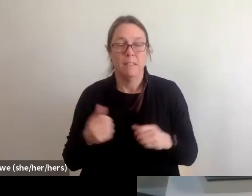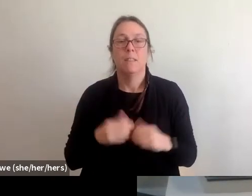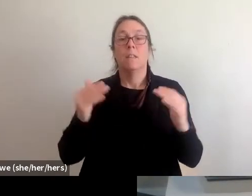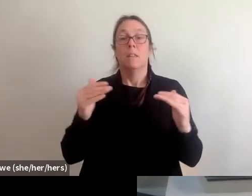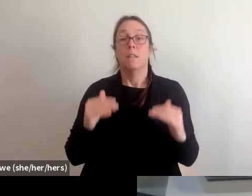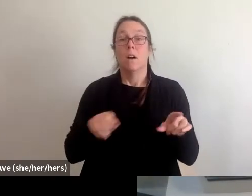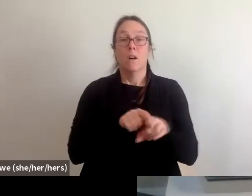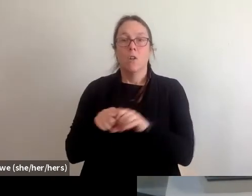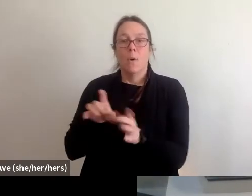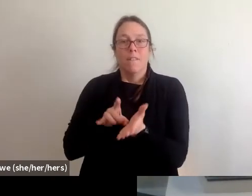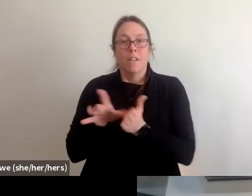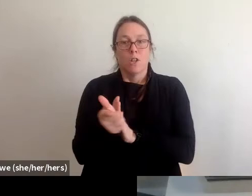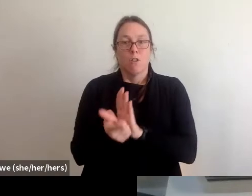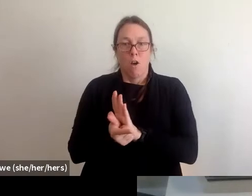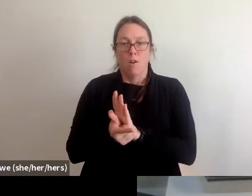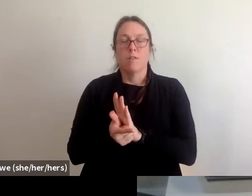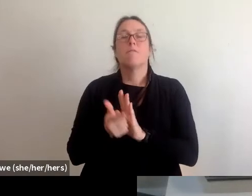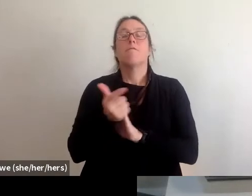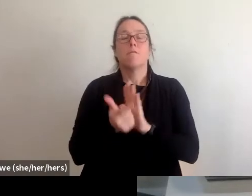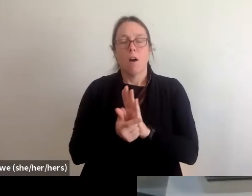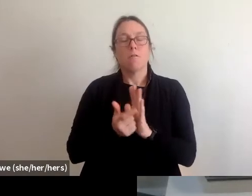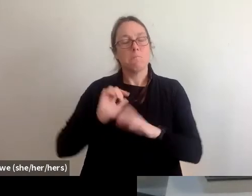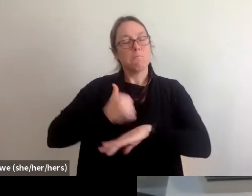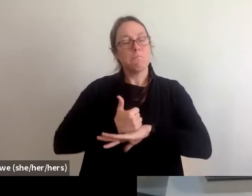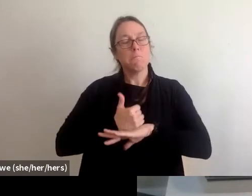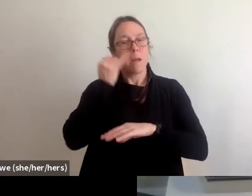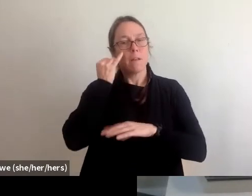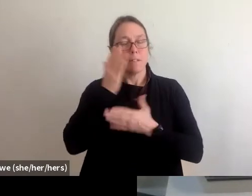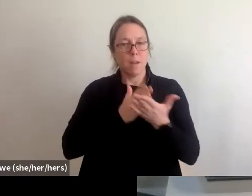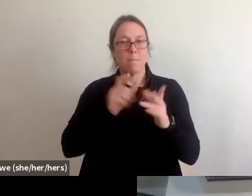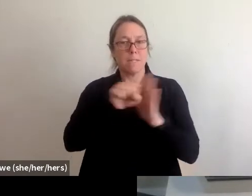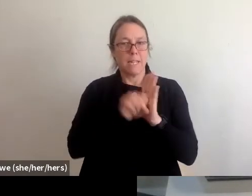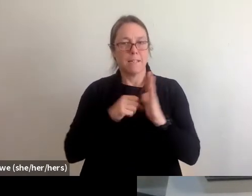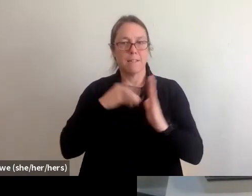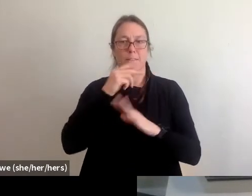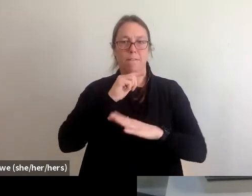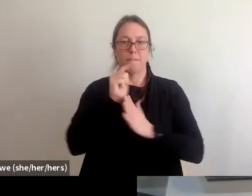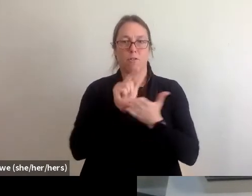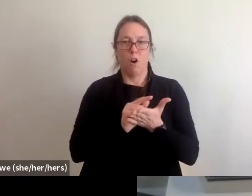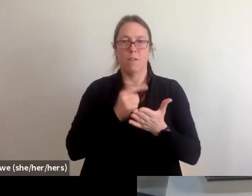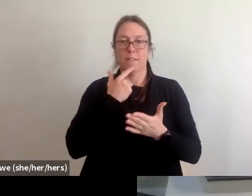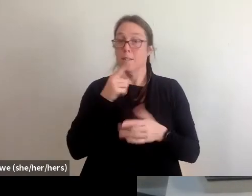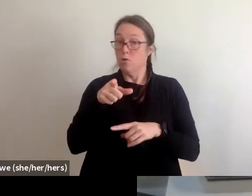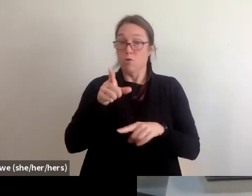if a disaster declaration is issued. A lot of places that need those laws don't